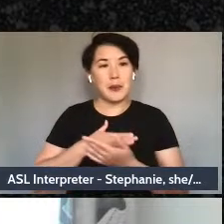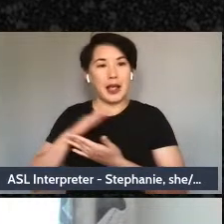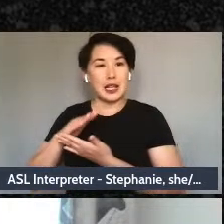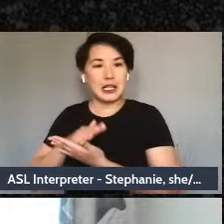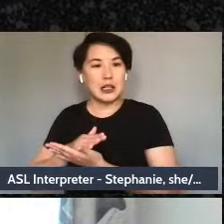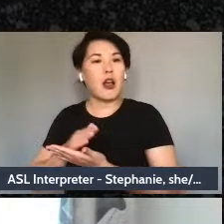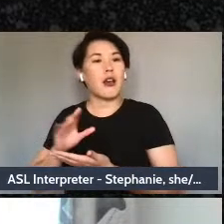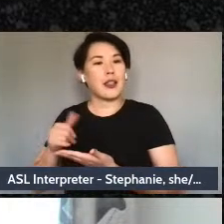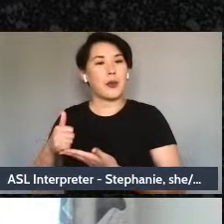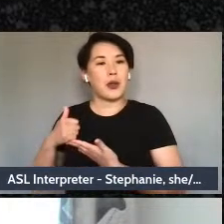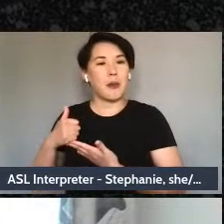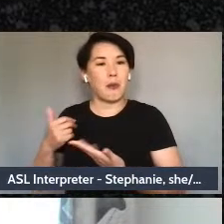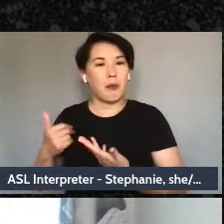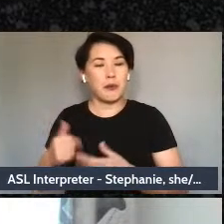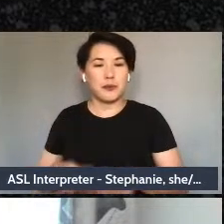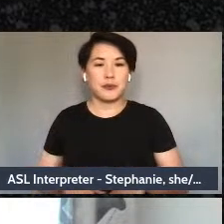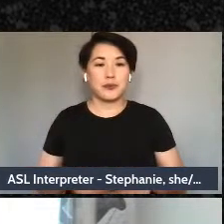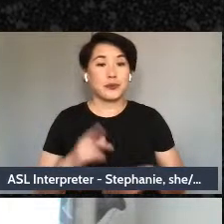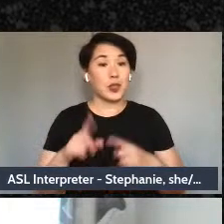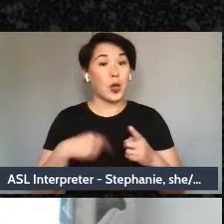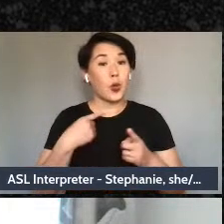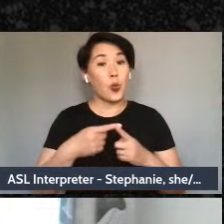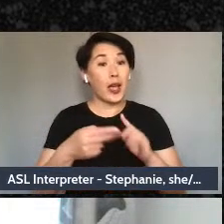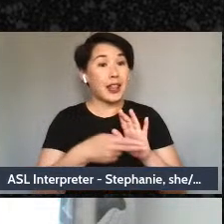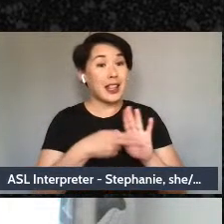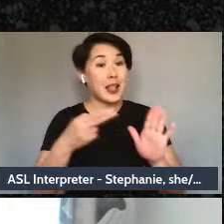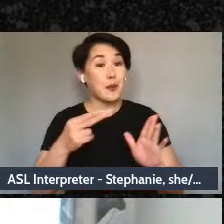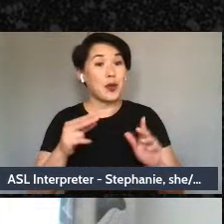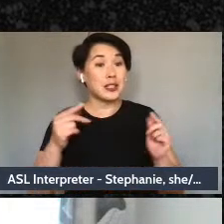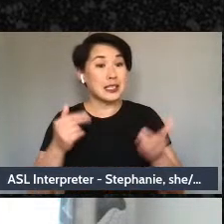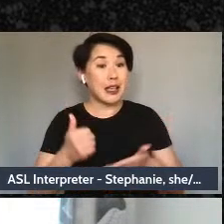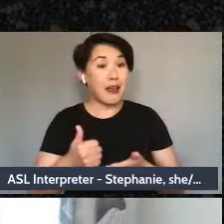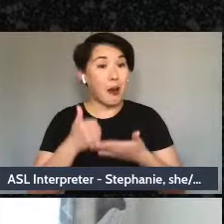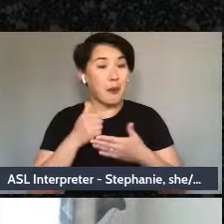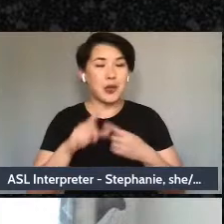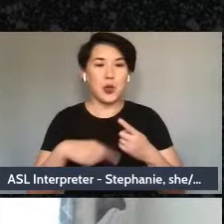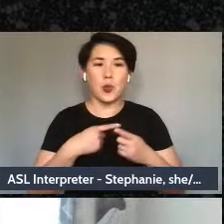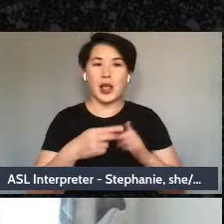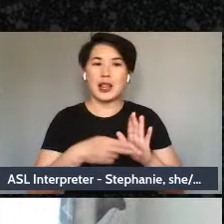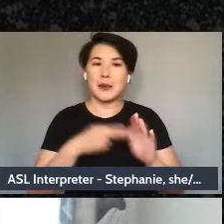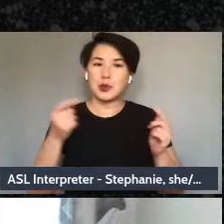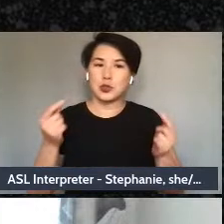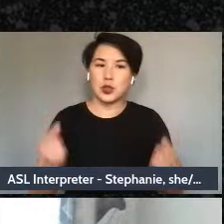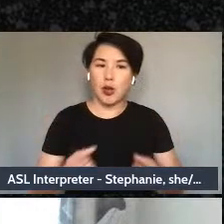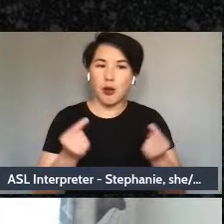When do they harm me? I think all of these questions and then the guide that we will give you